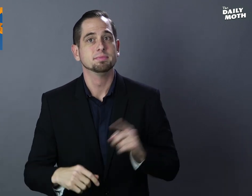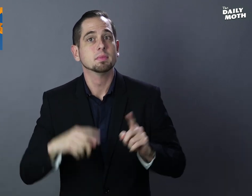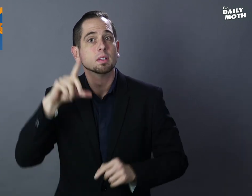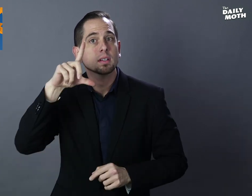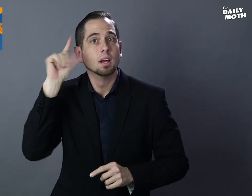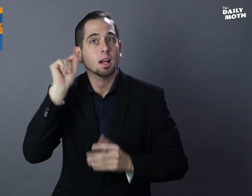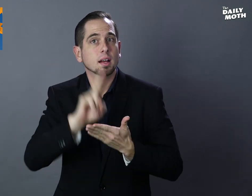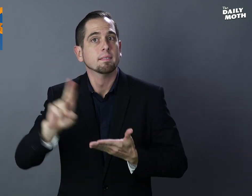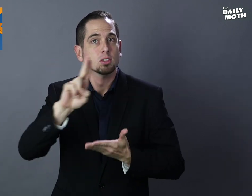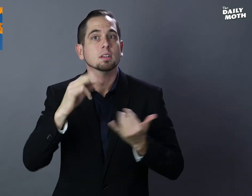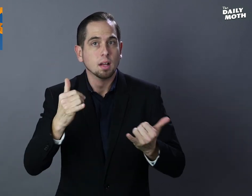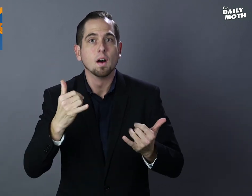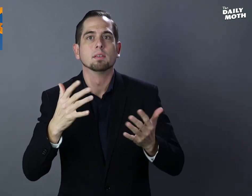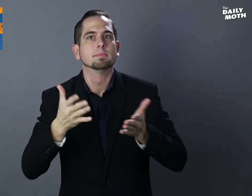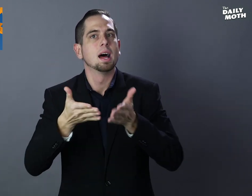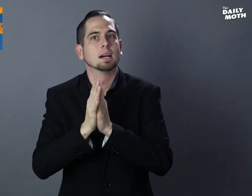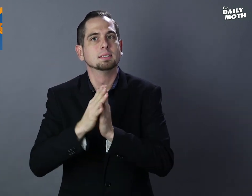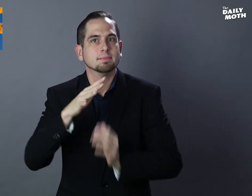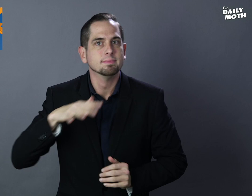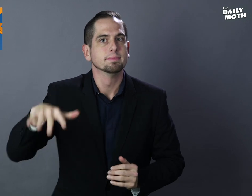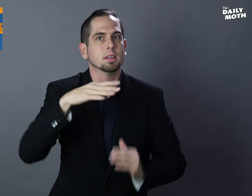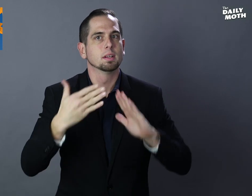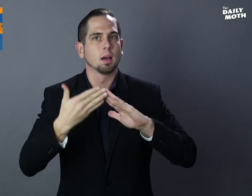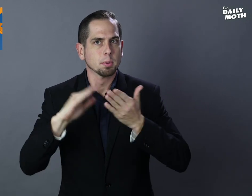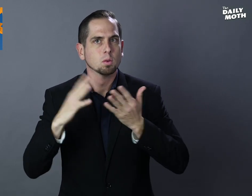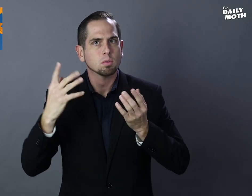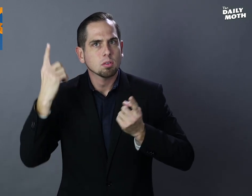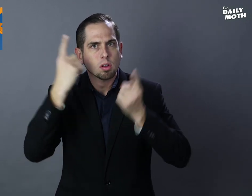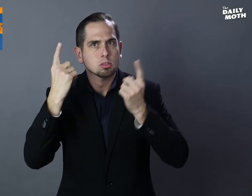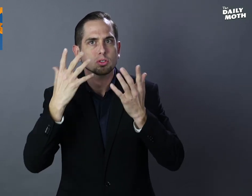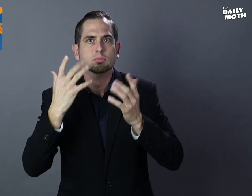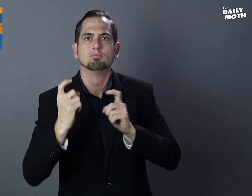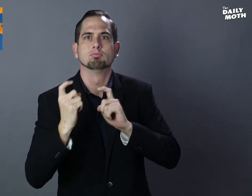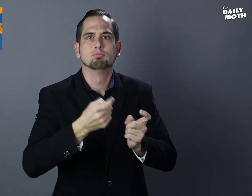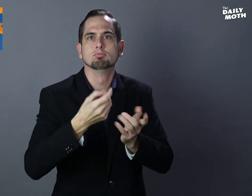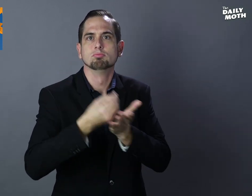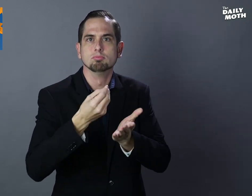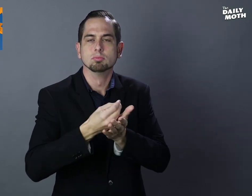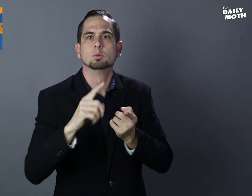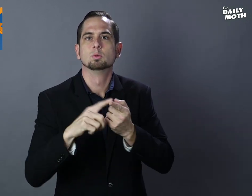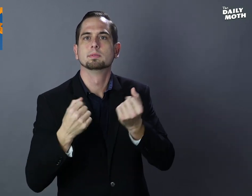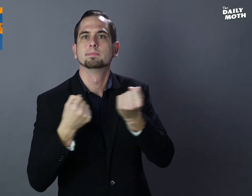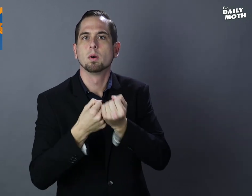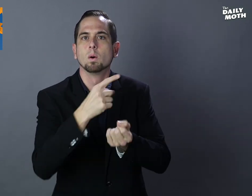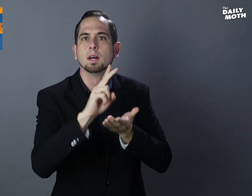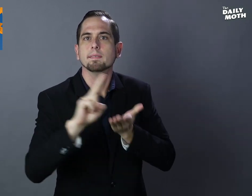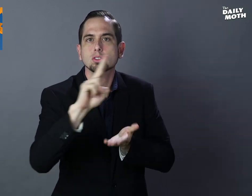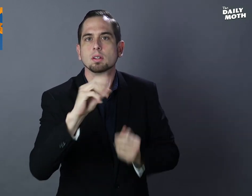Gallaudet University is asking the community to consider making a donation to support the university